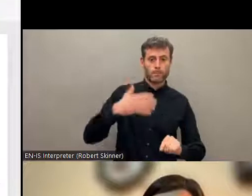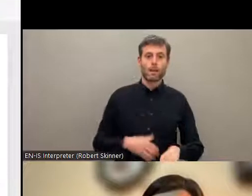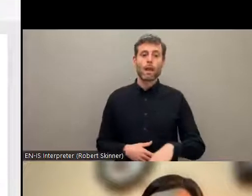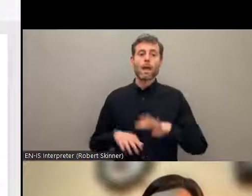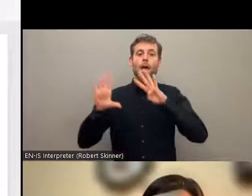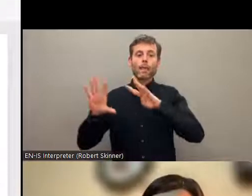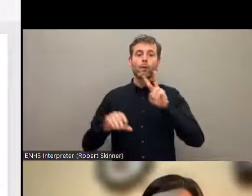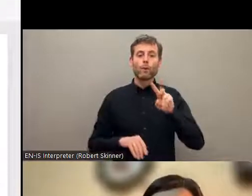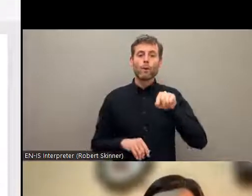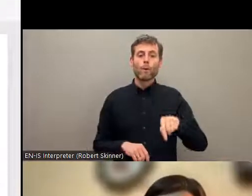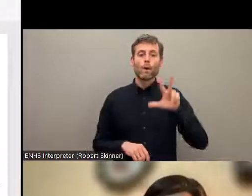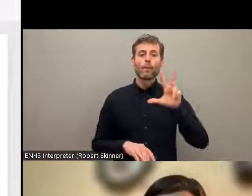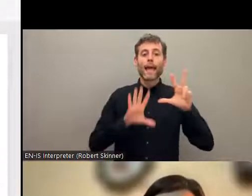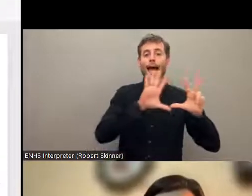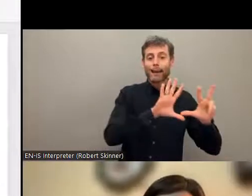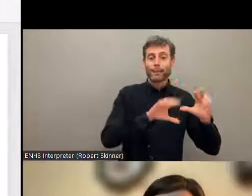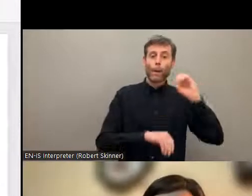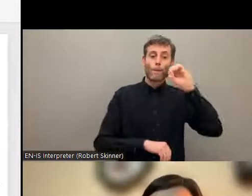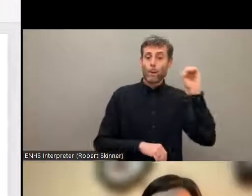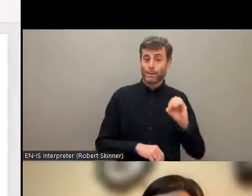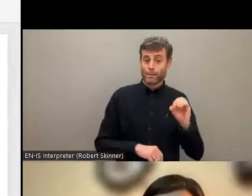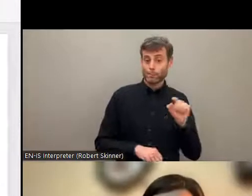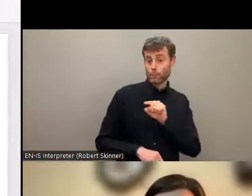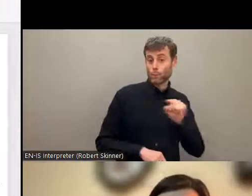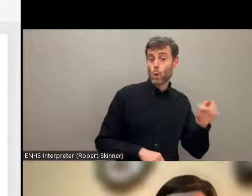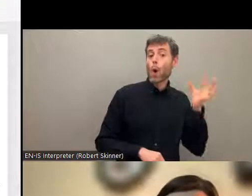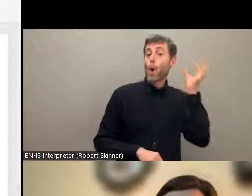faced violence, abuse, and discrimination during the COVID